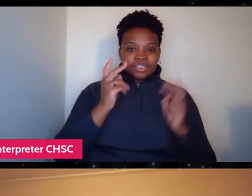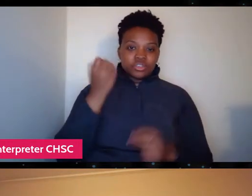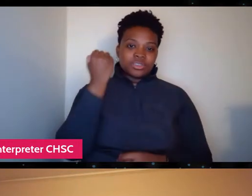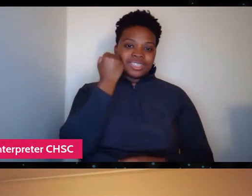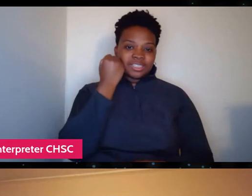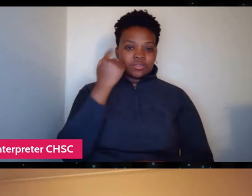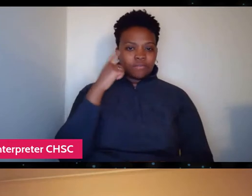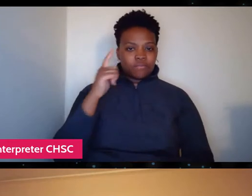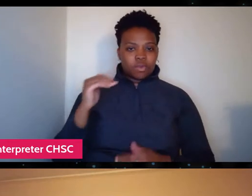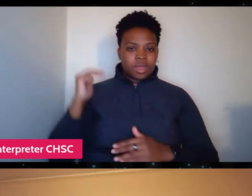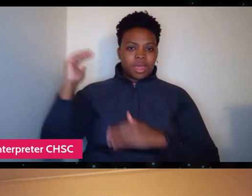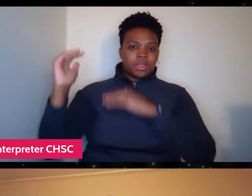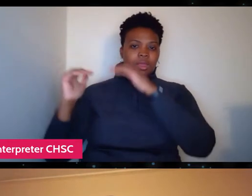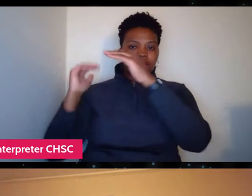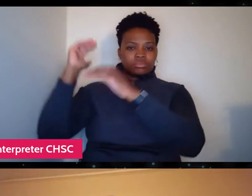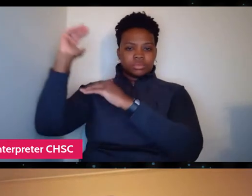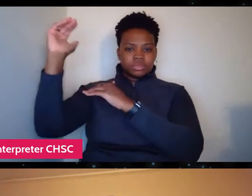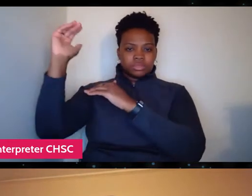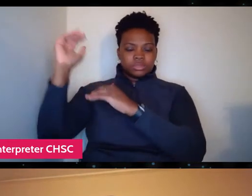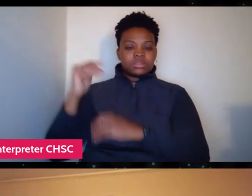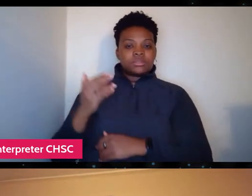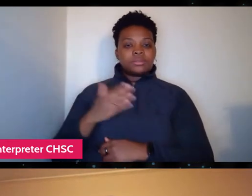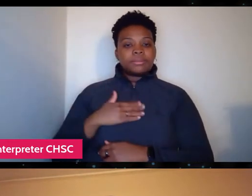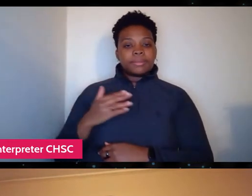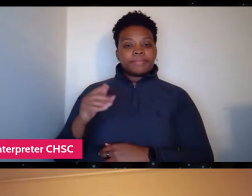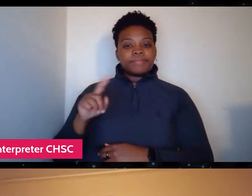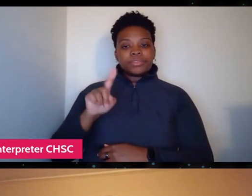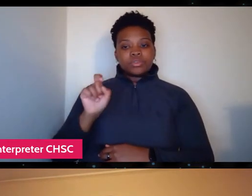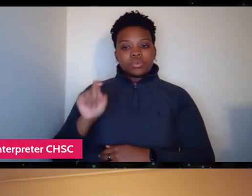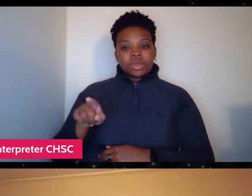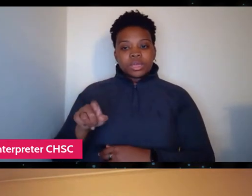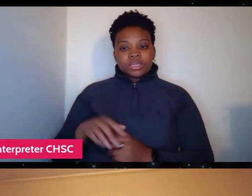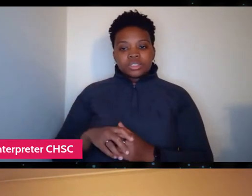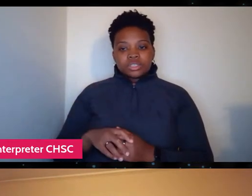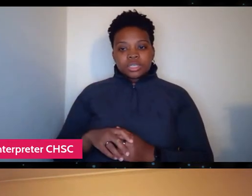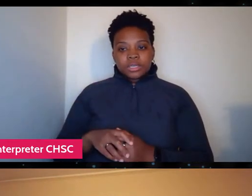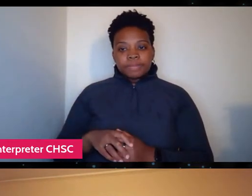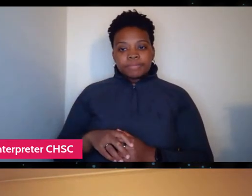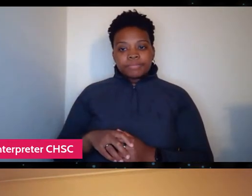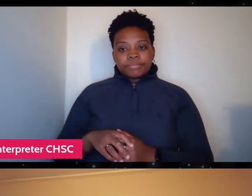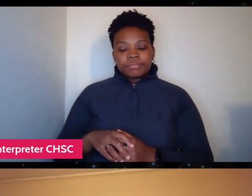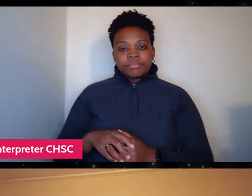So the question that we have that came in is, you know, what do you two specifically feel